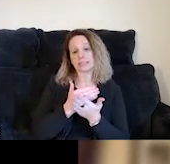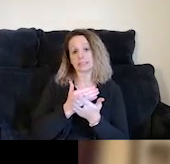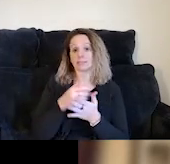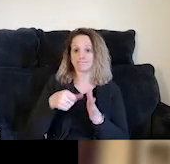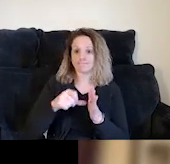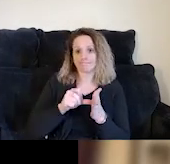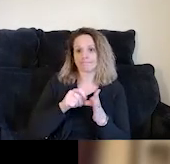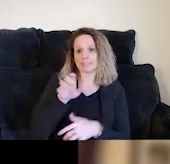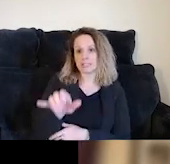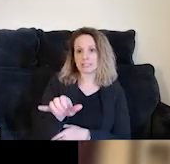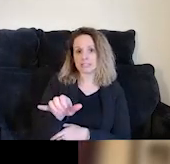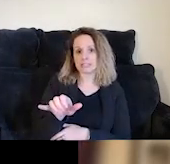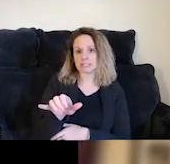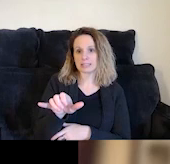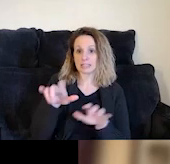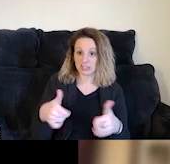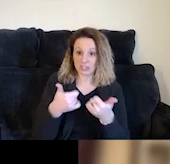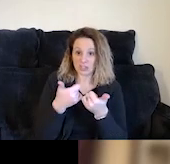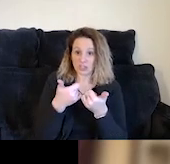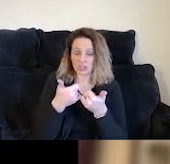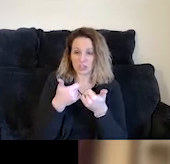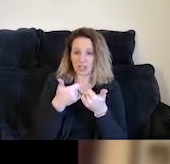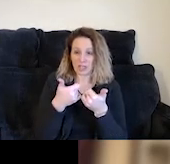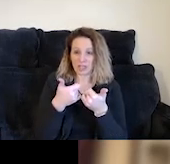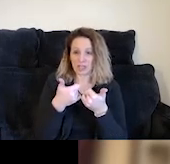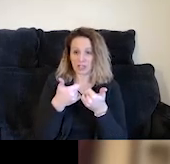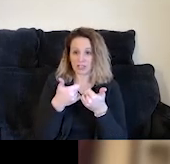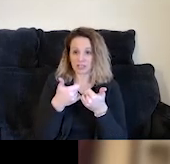that these challenges have been greatly exacerbated